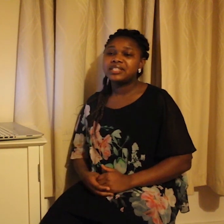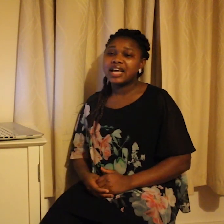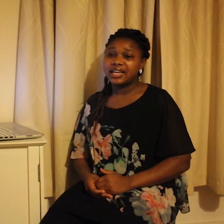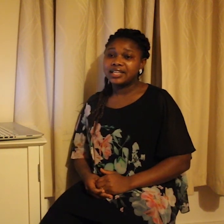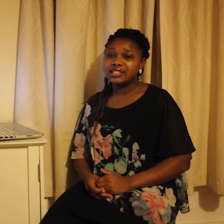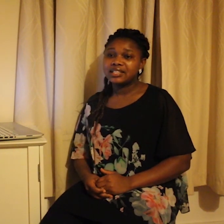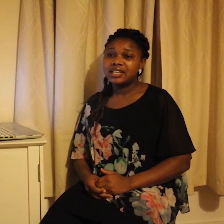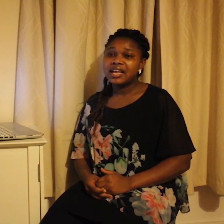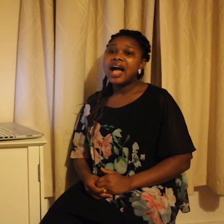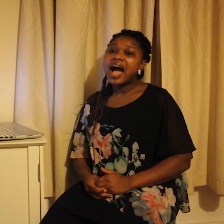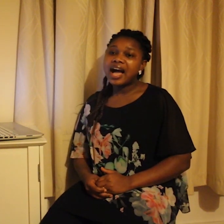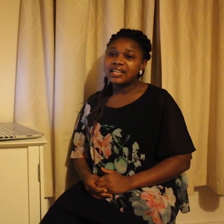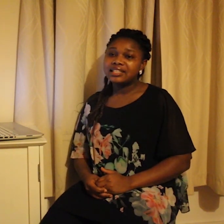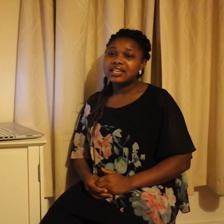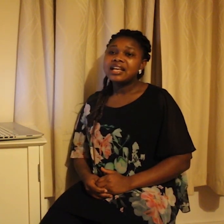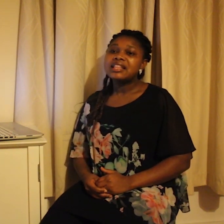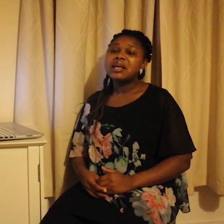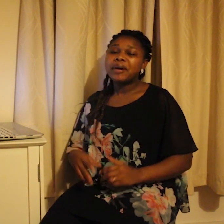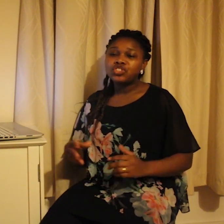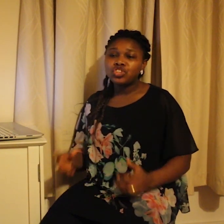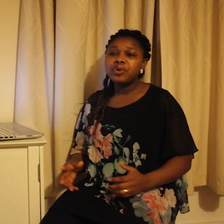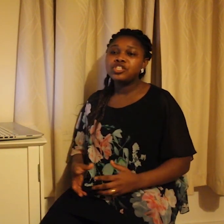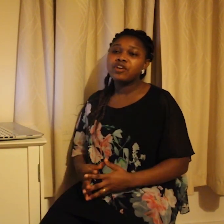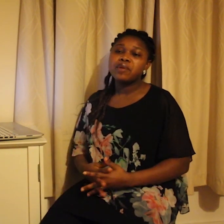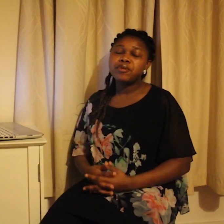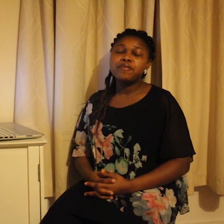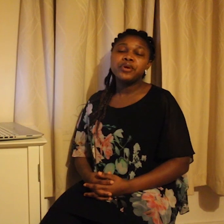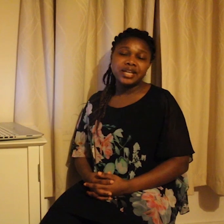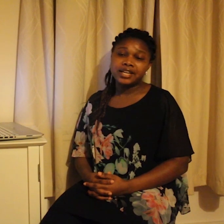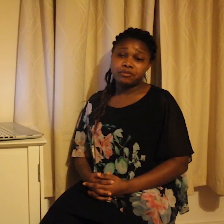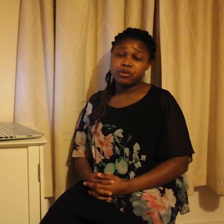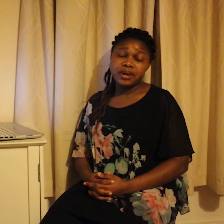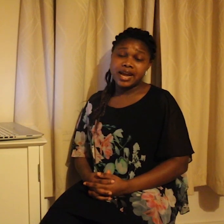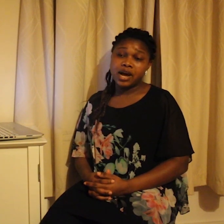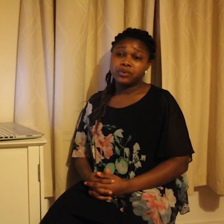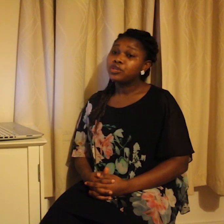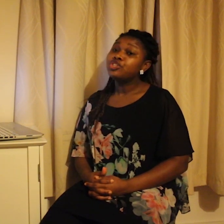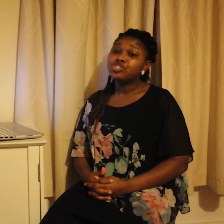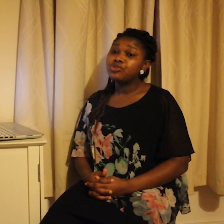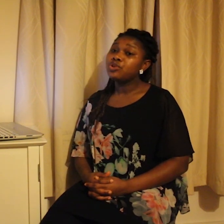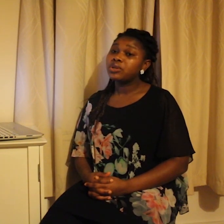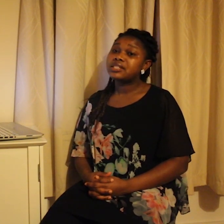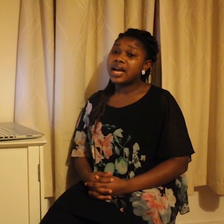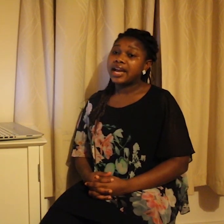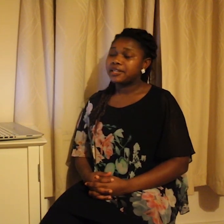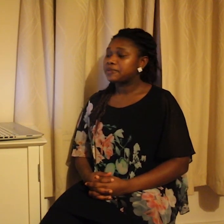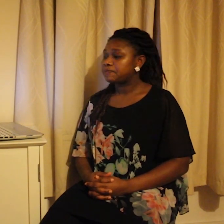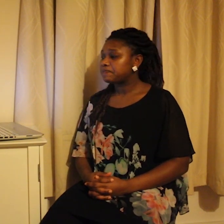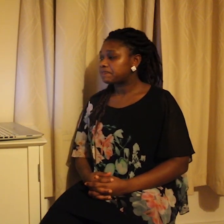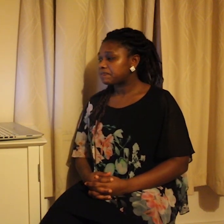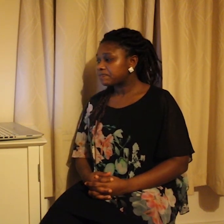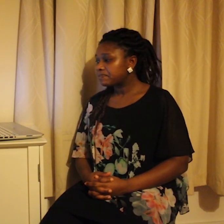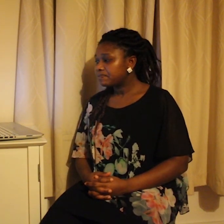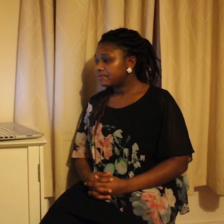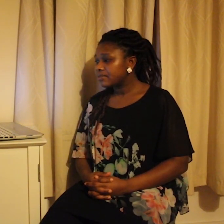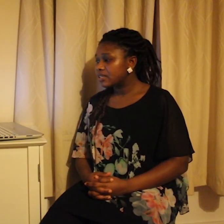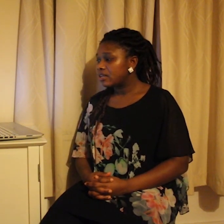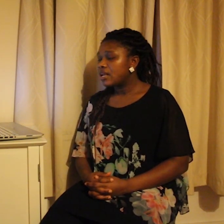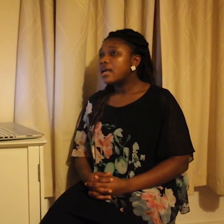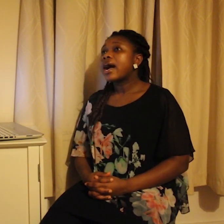signers and the majority of the people in Adamorobe now do not sign.